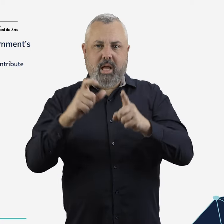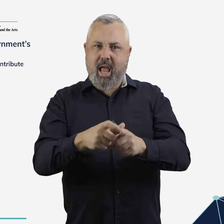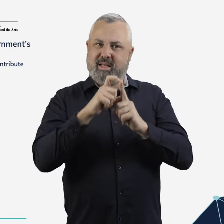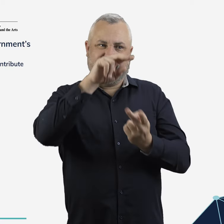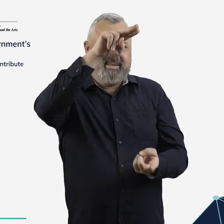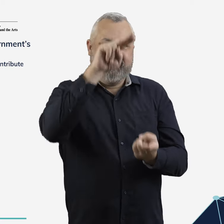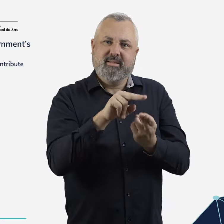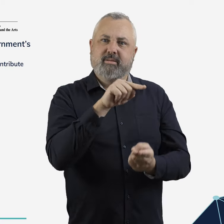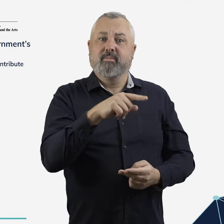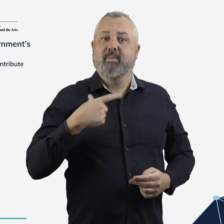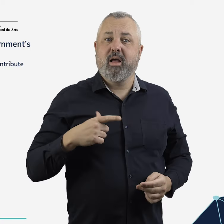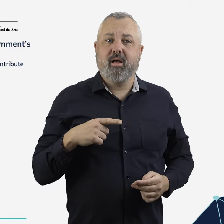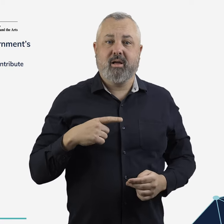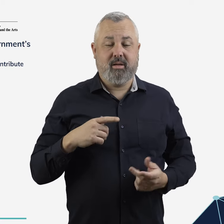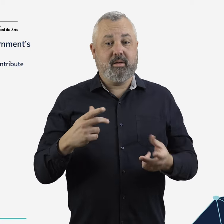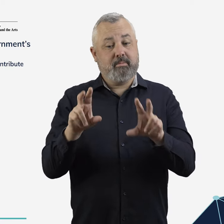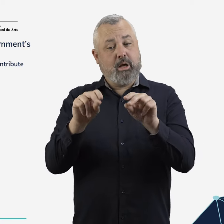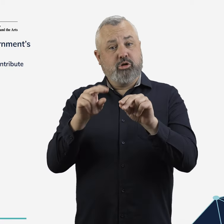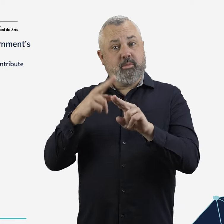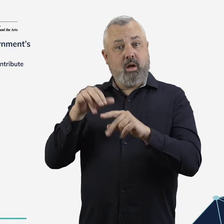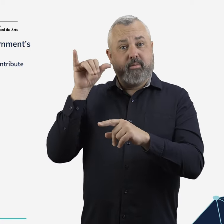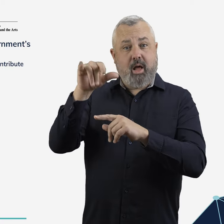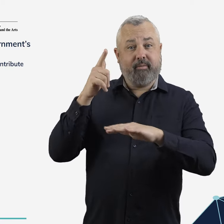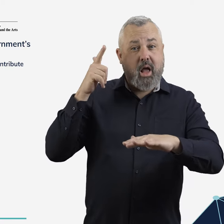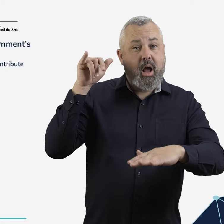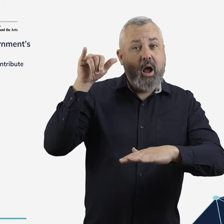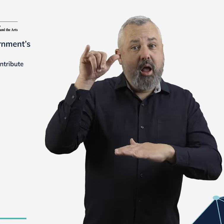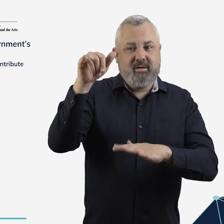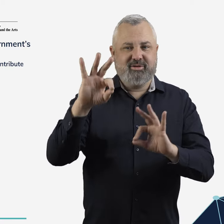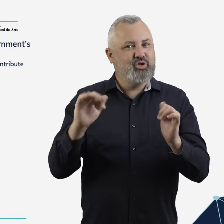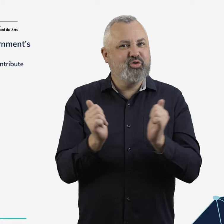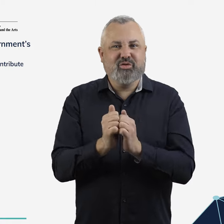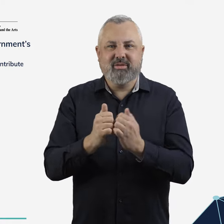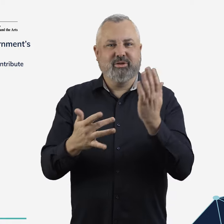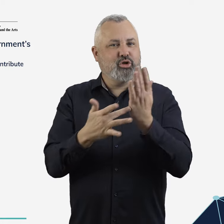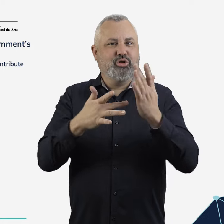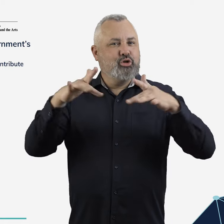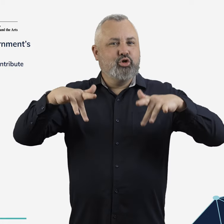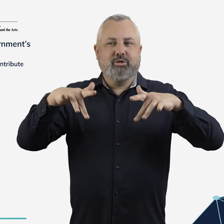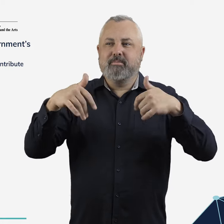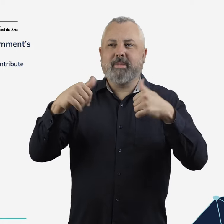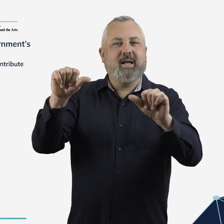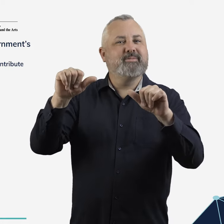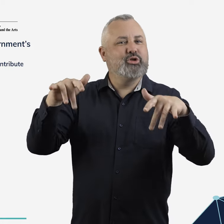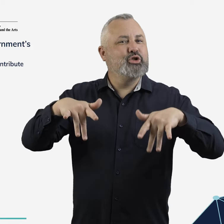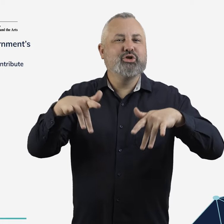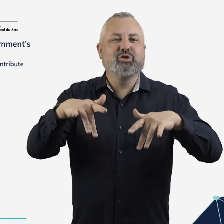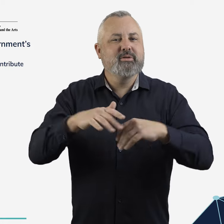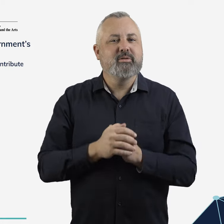It will be among the hardest sectors to decarbonise due to the inherent limitations of battery technology in supporting long distance flight.